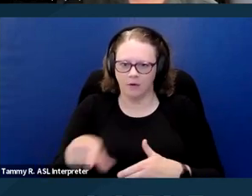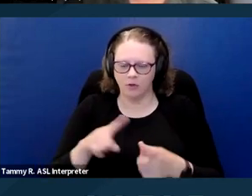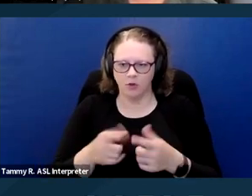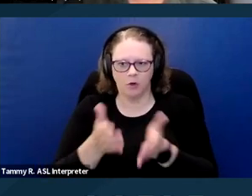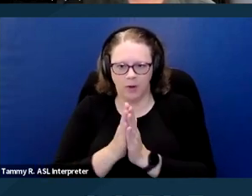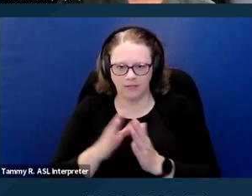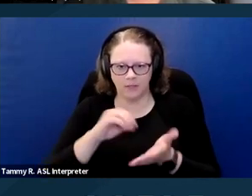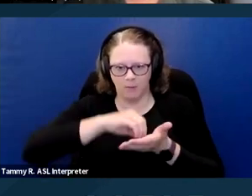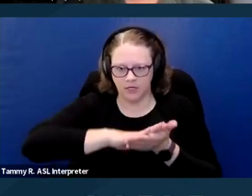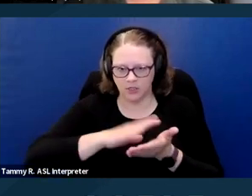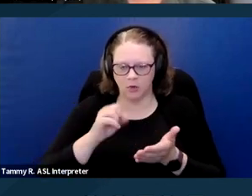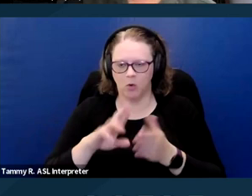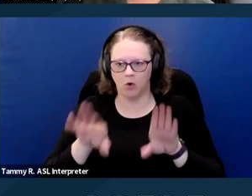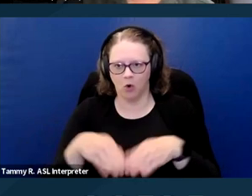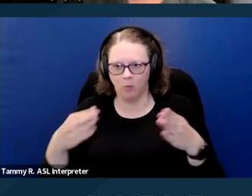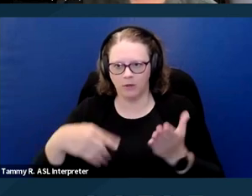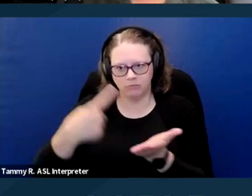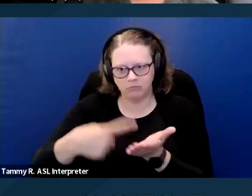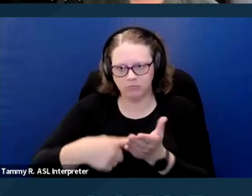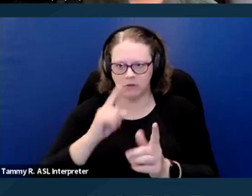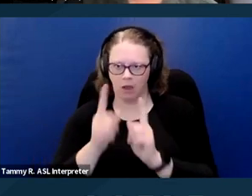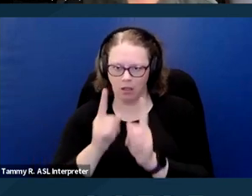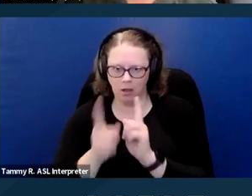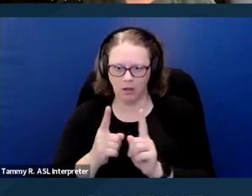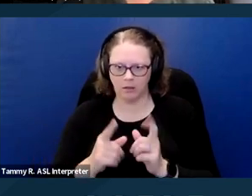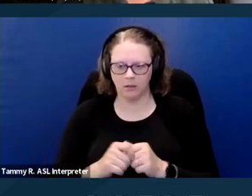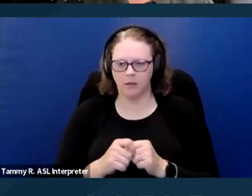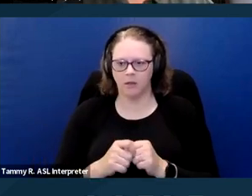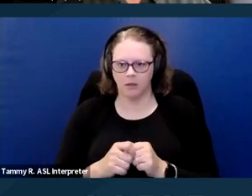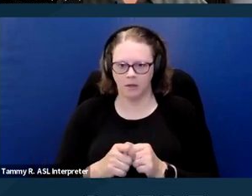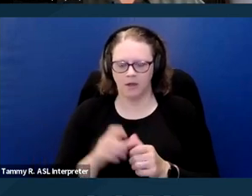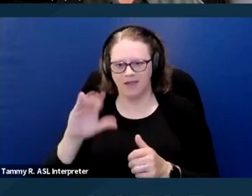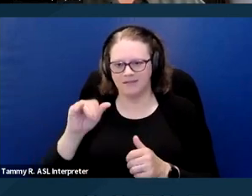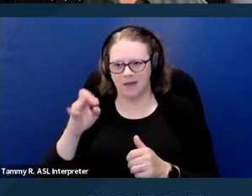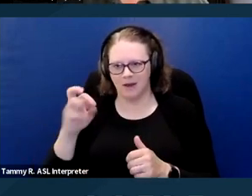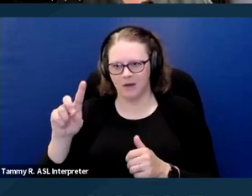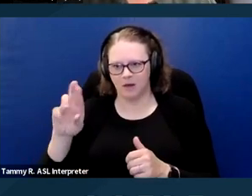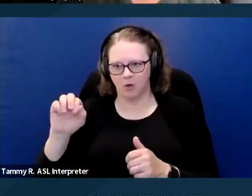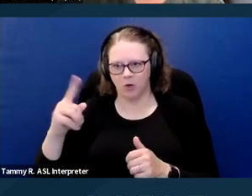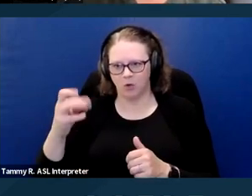that the failure to engage in an interactive process, although not a separate claim under the federal law,